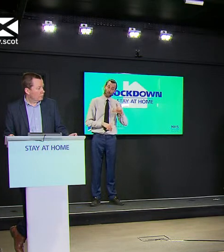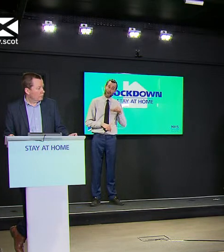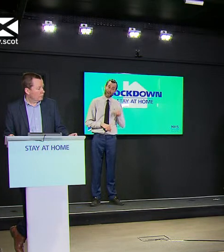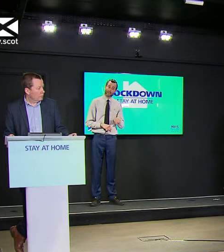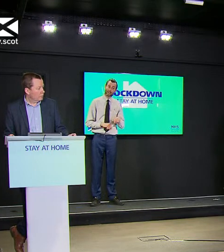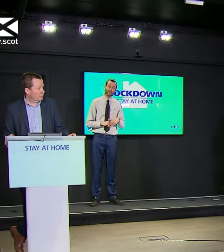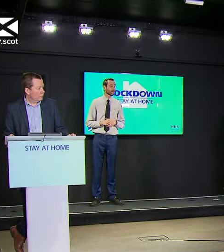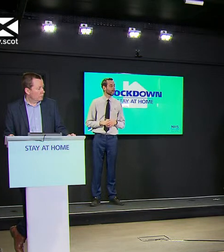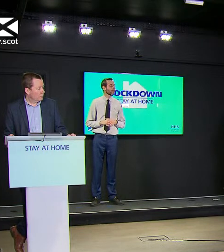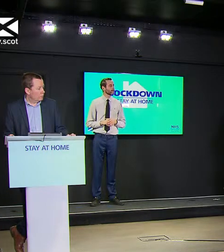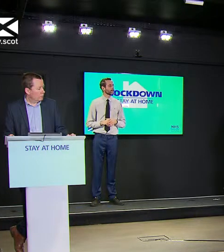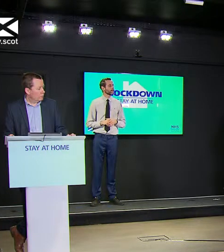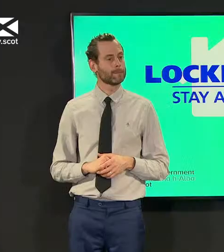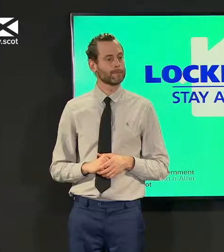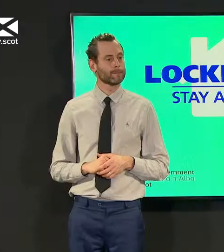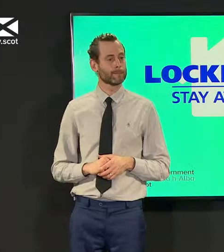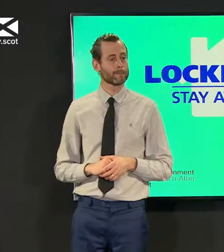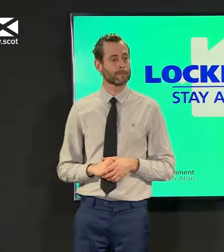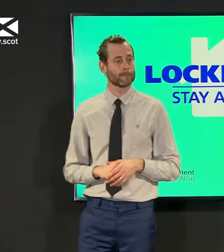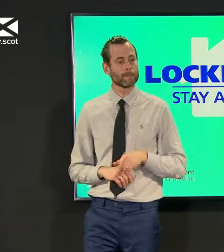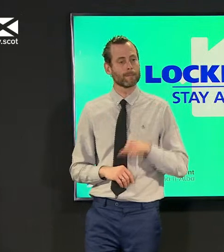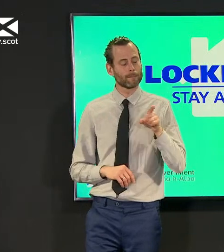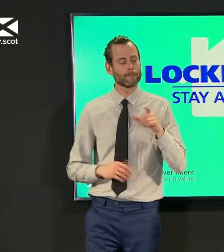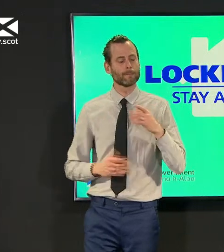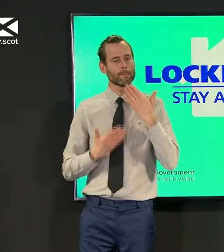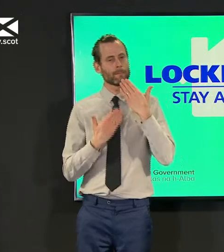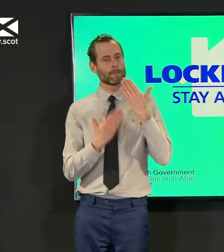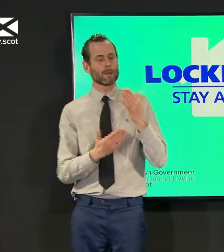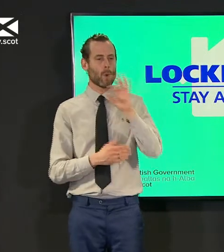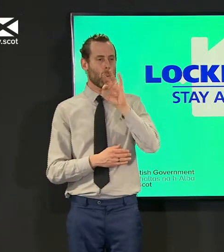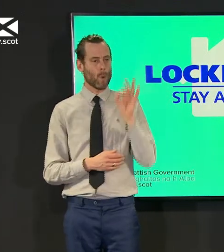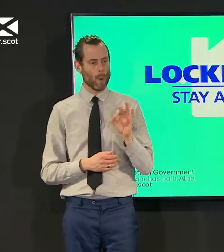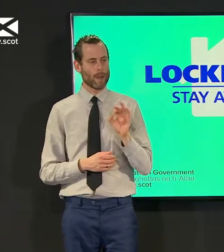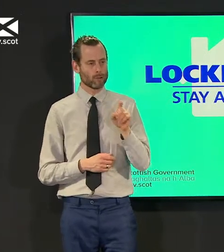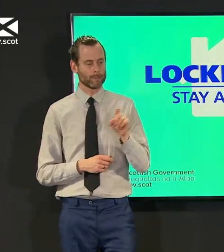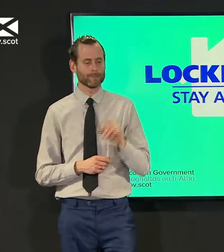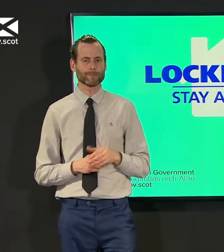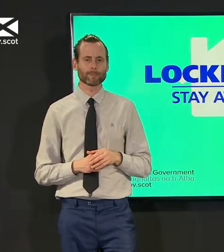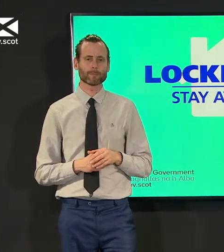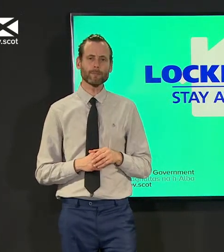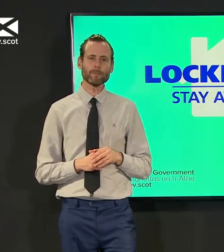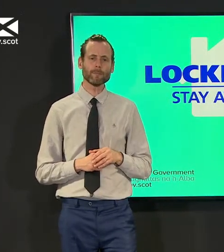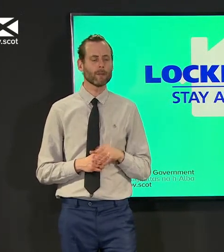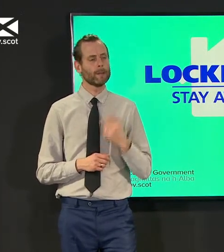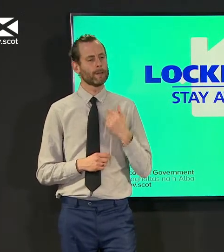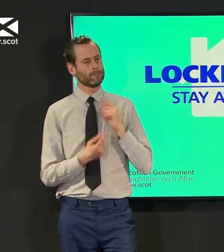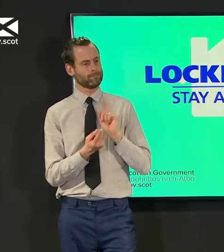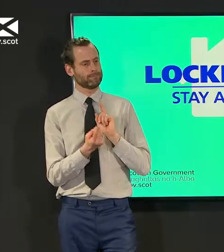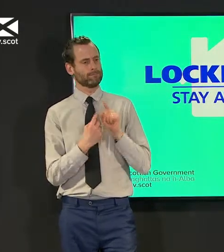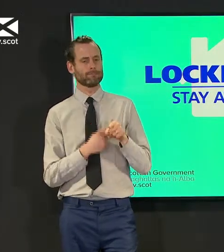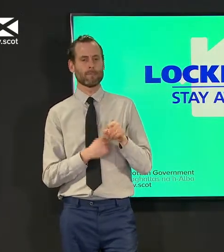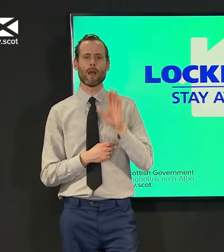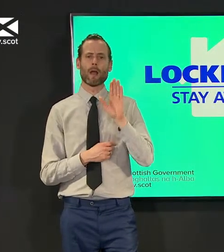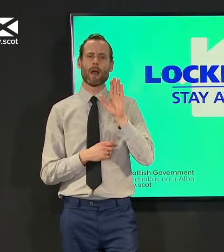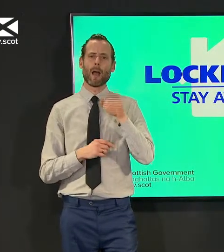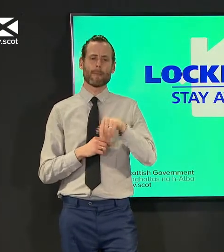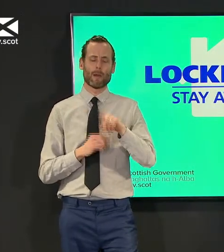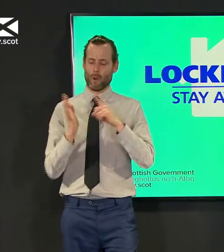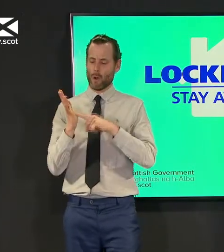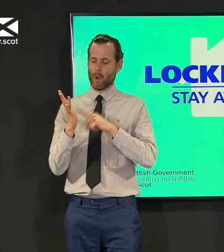okay thanks very much uh mark um let me take your point about uh lothian actually uh part